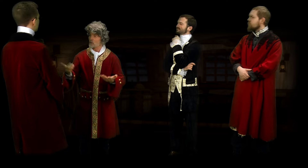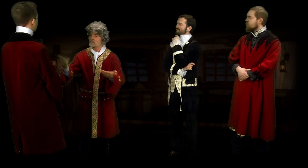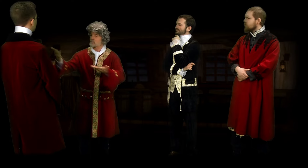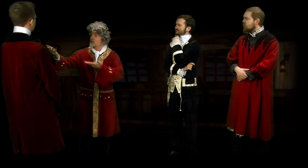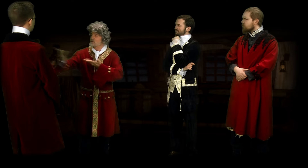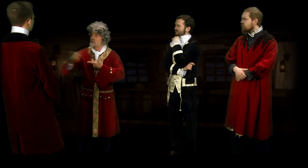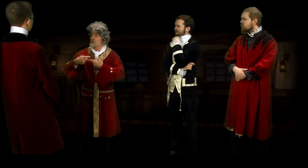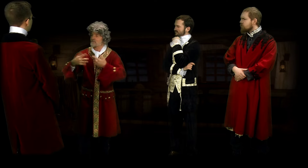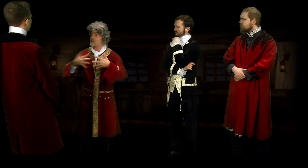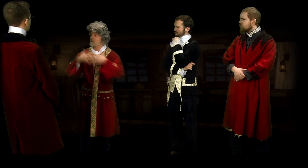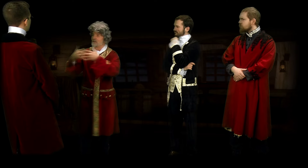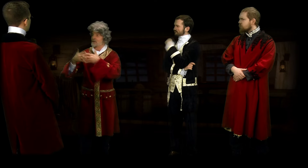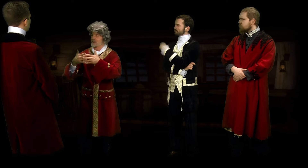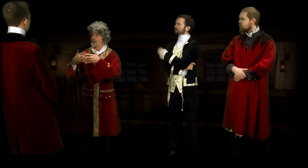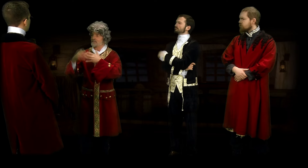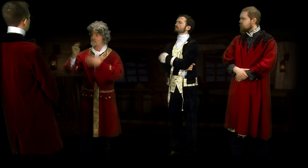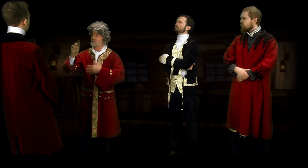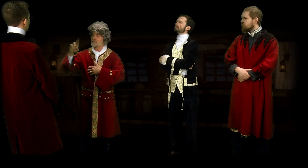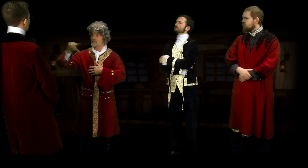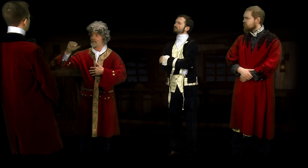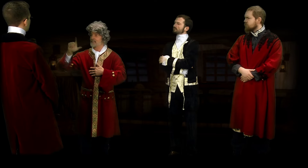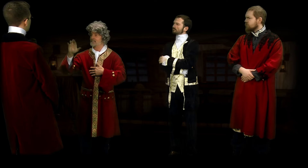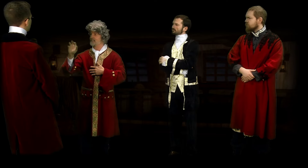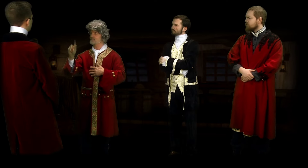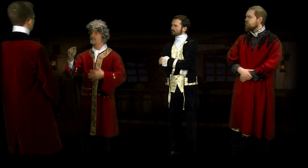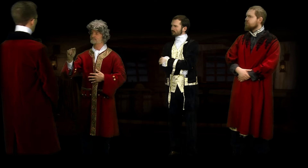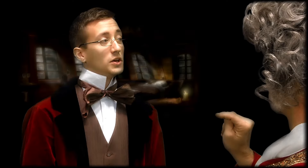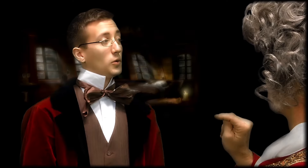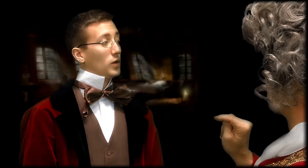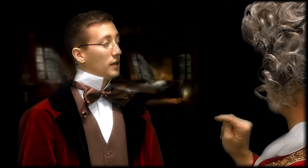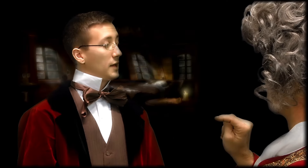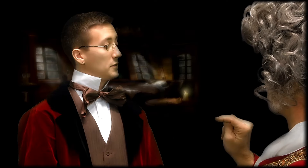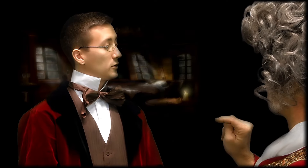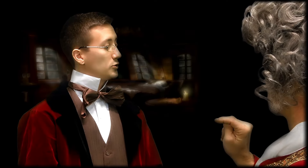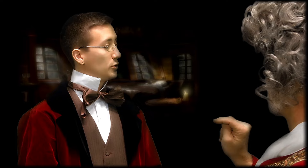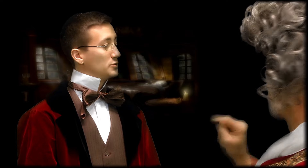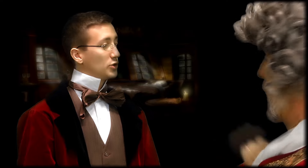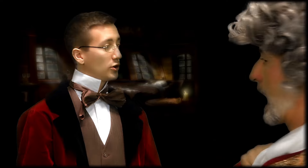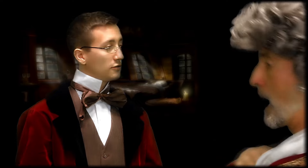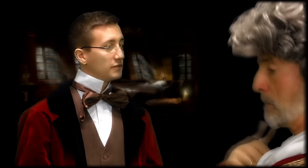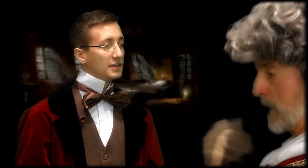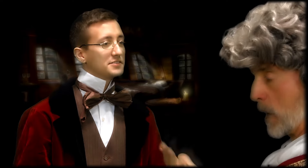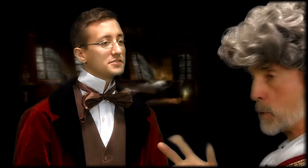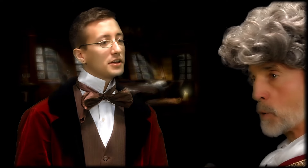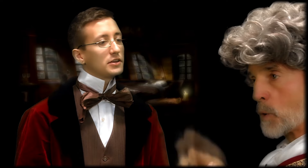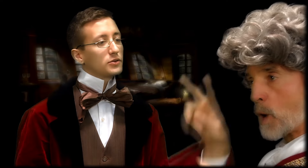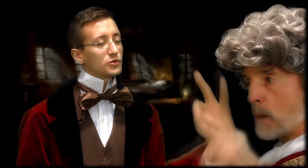What brings you here from America, Monsieur Gallaudet? Well, I'm here to observe and study your school